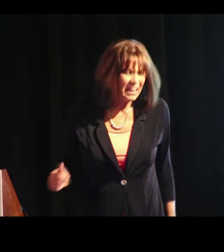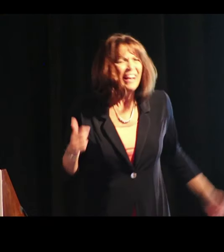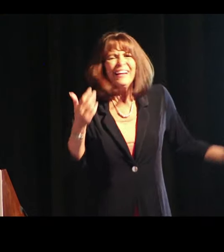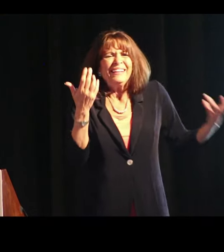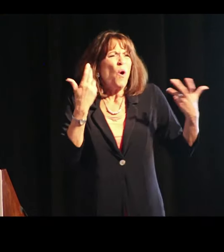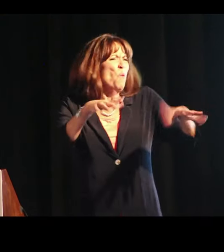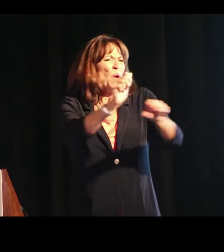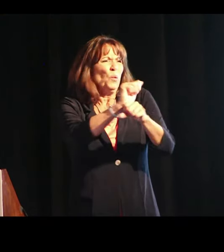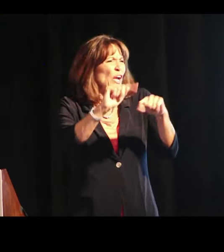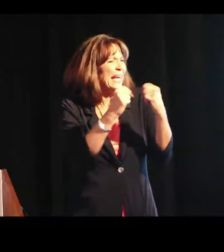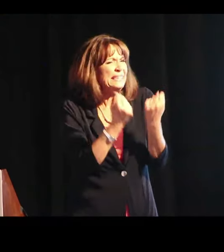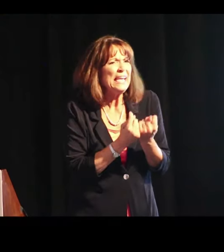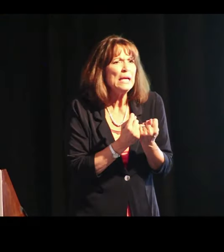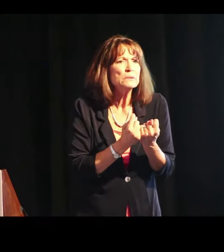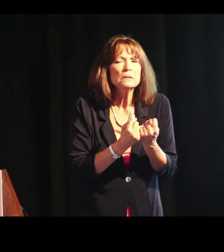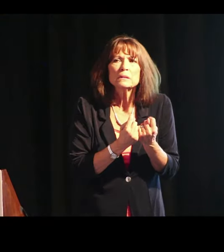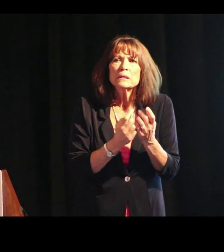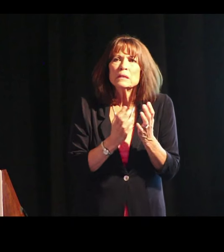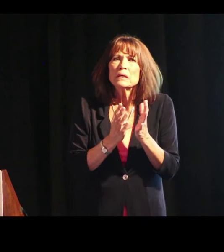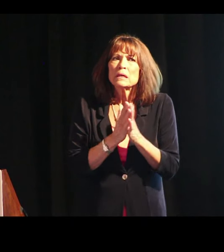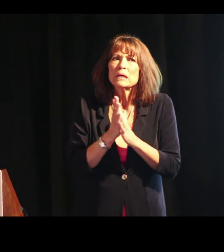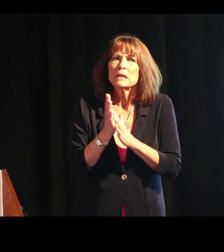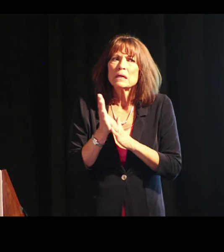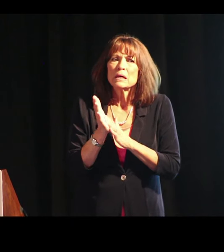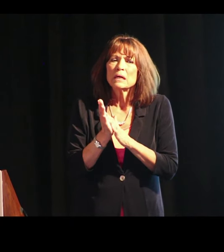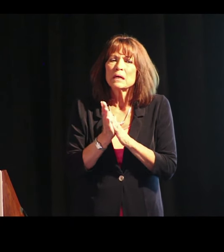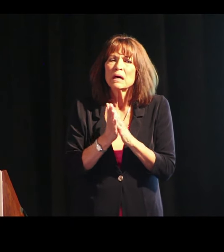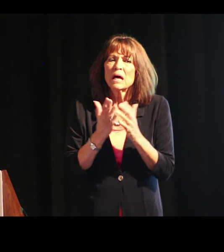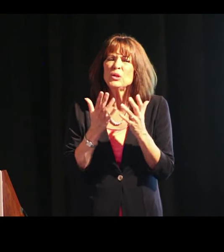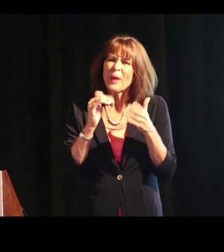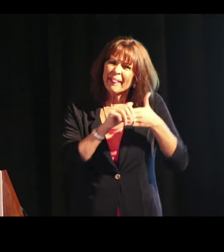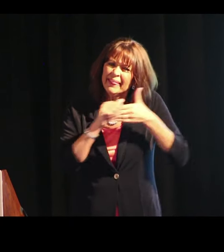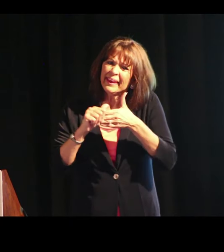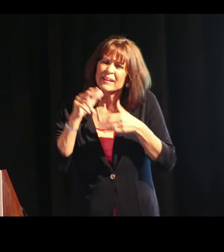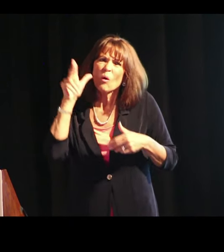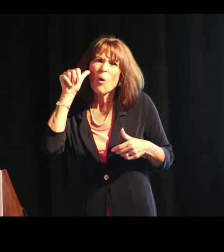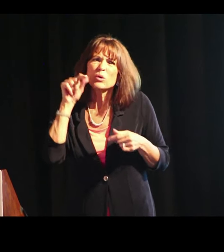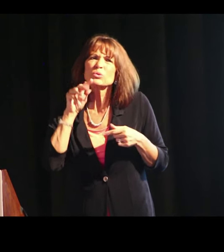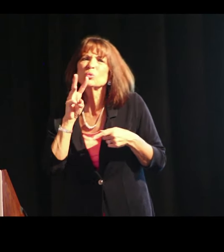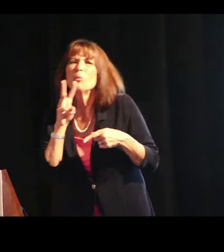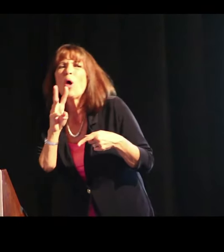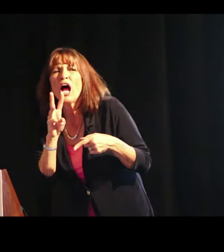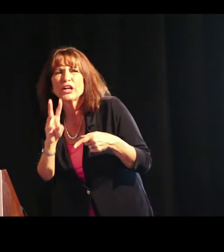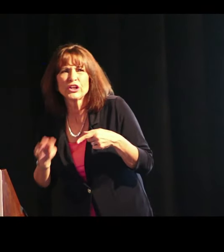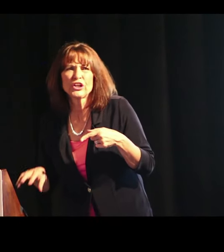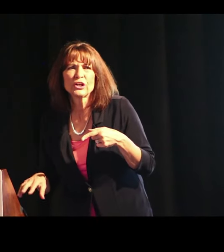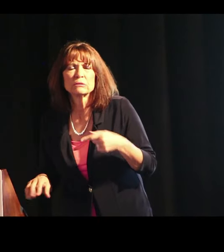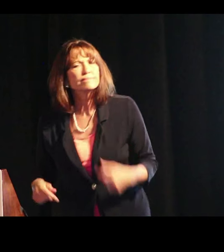they don't want to work in teams. And you can lead the horse to water, you know.